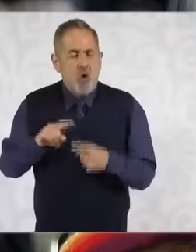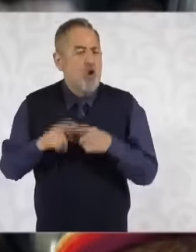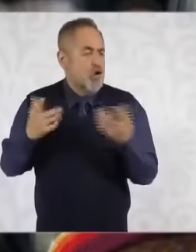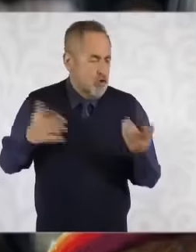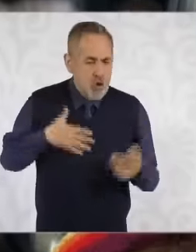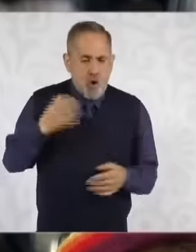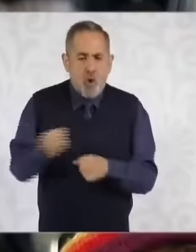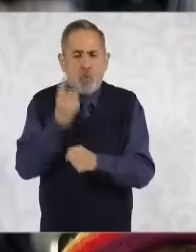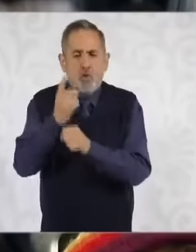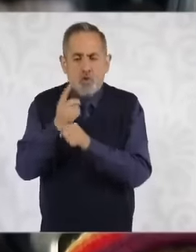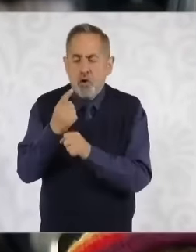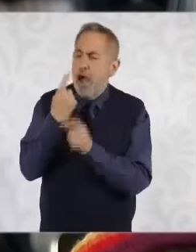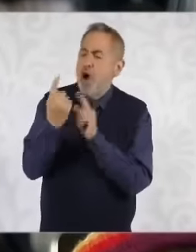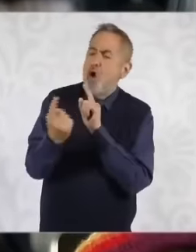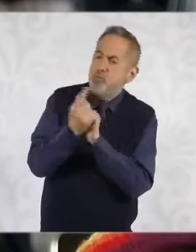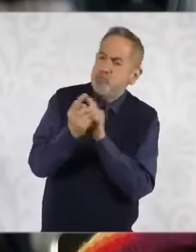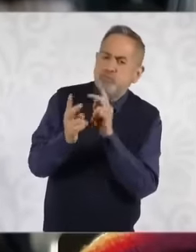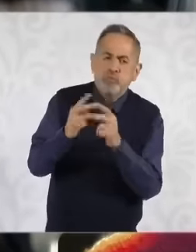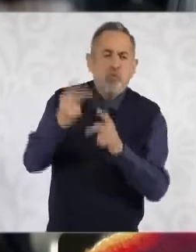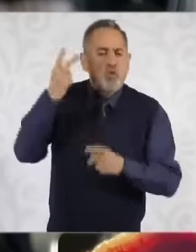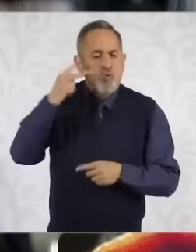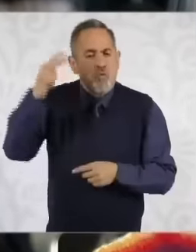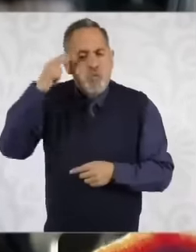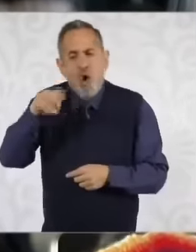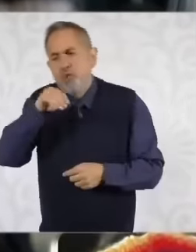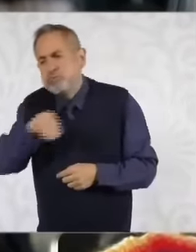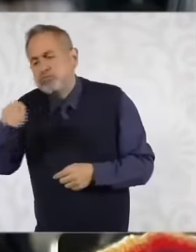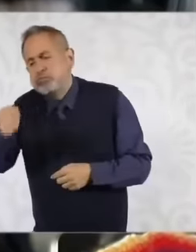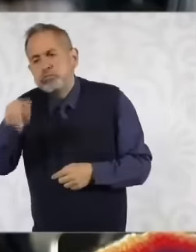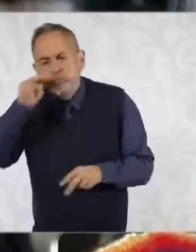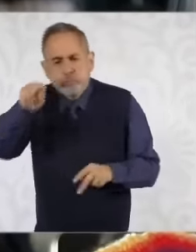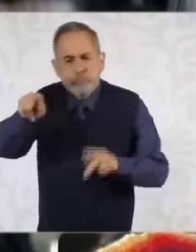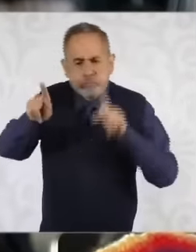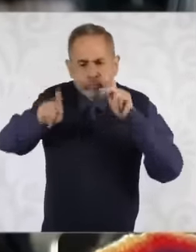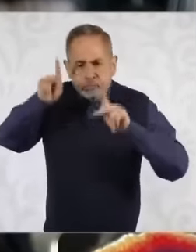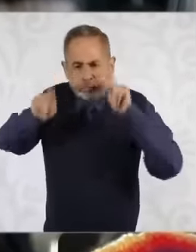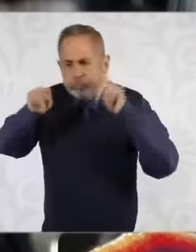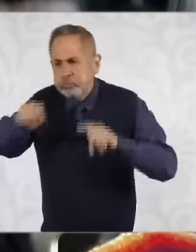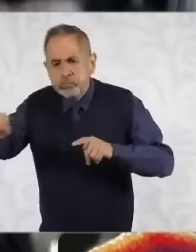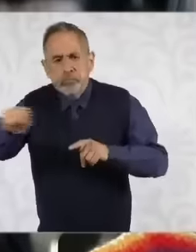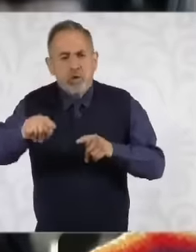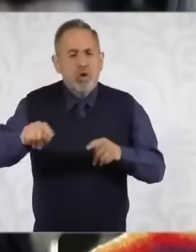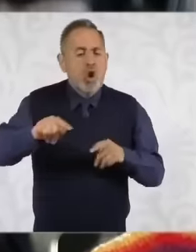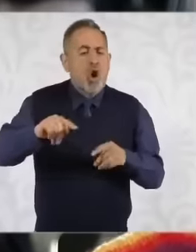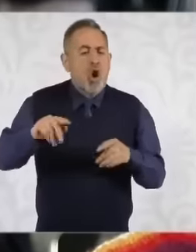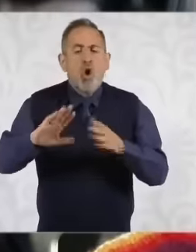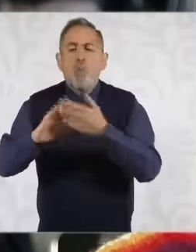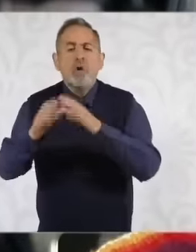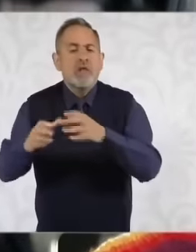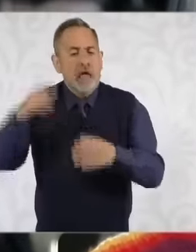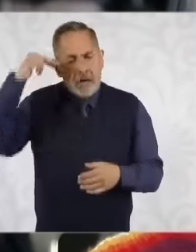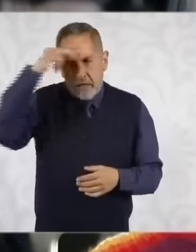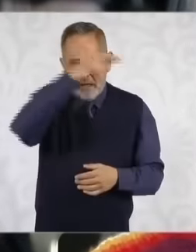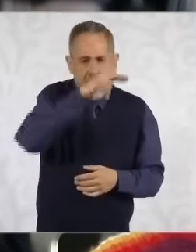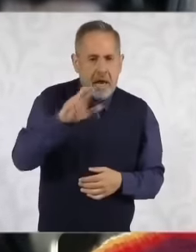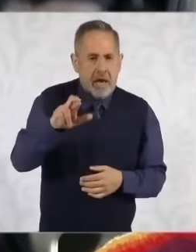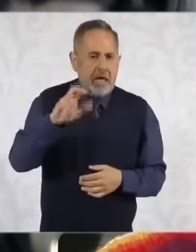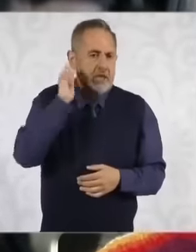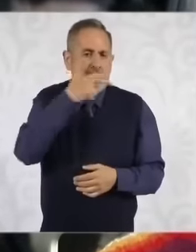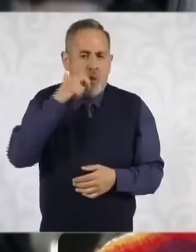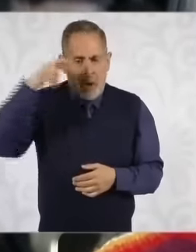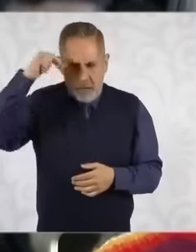opportunity to travel and visit the community of Raramuri the Raram as you know and you know it